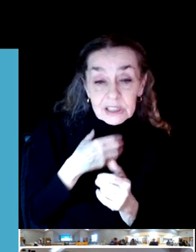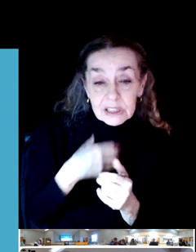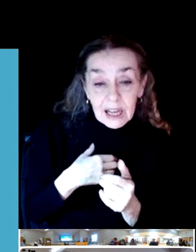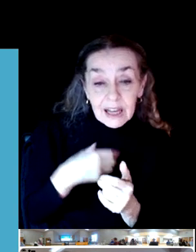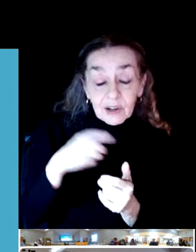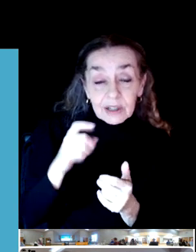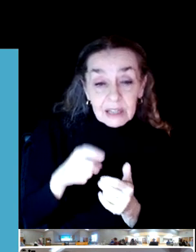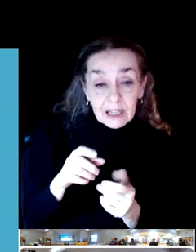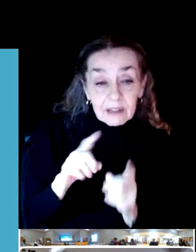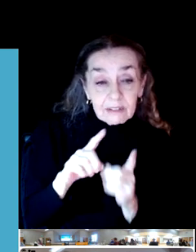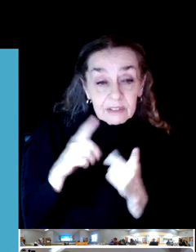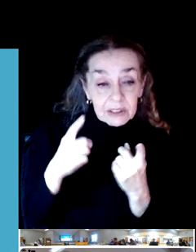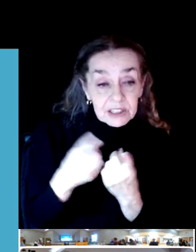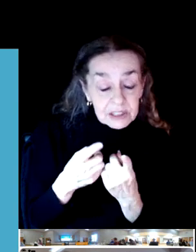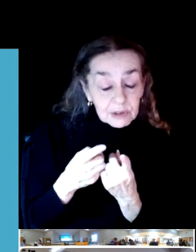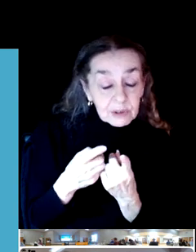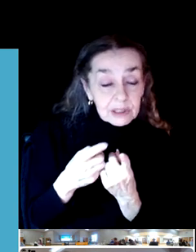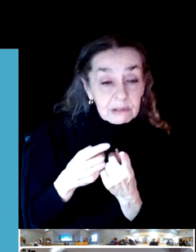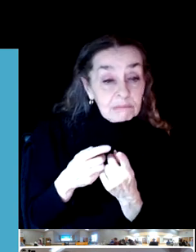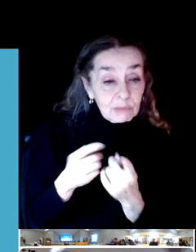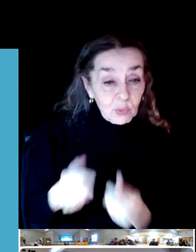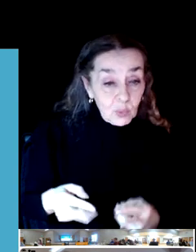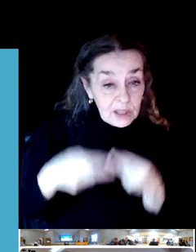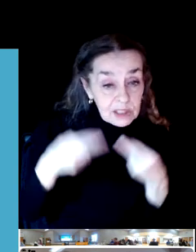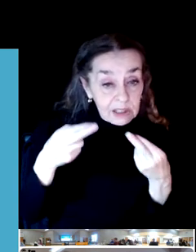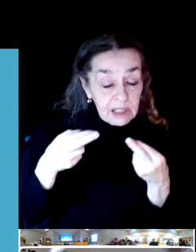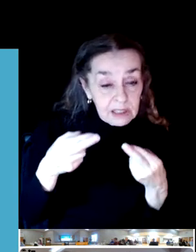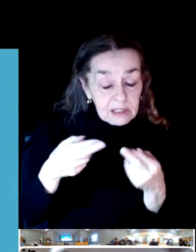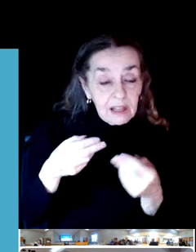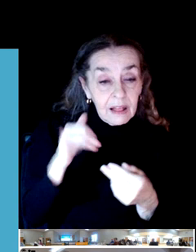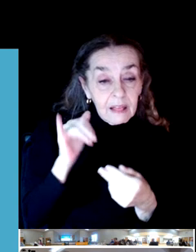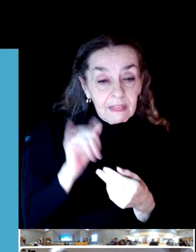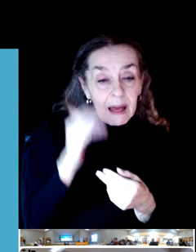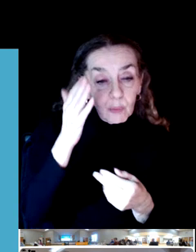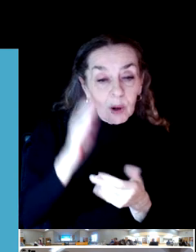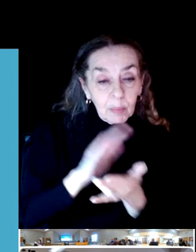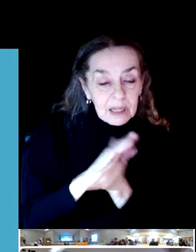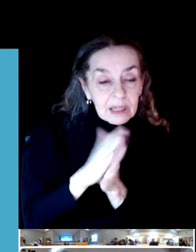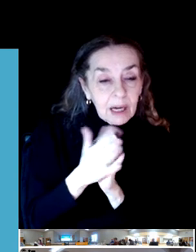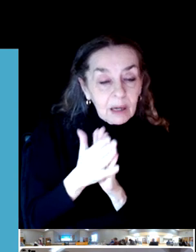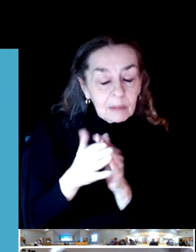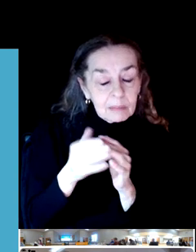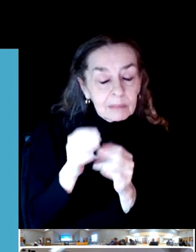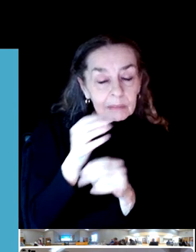as a whole, then that would be our recommendation to establish additional opportunities.